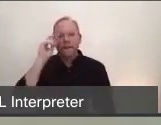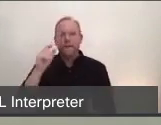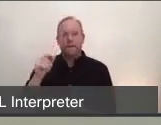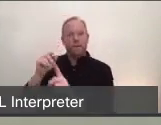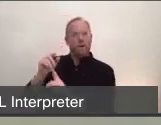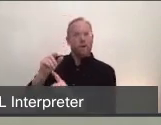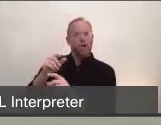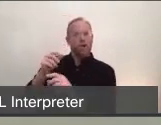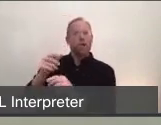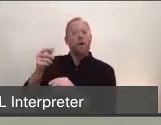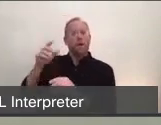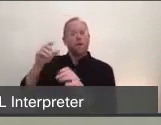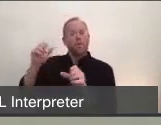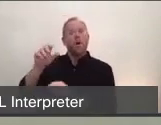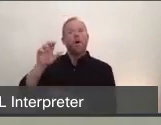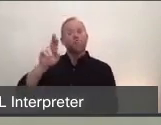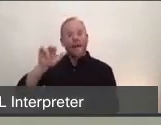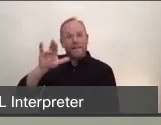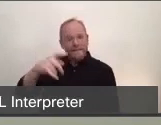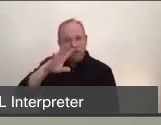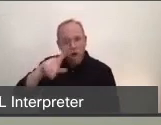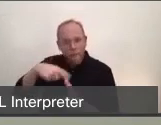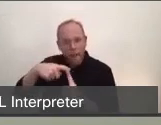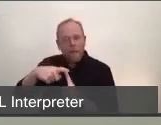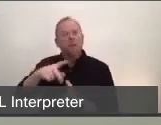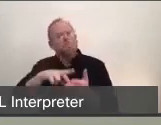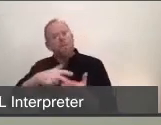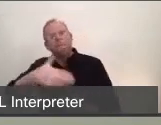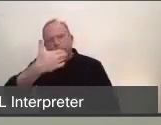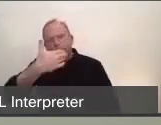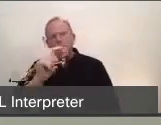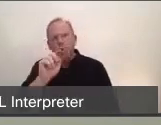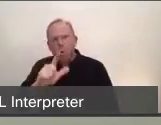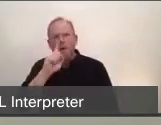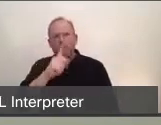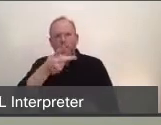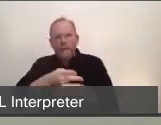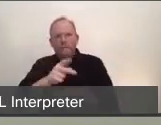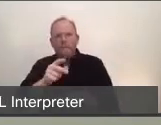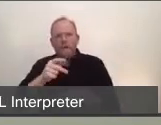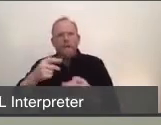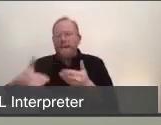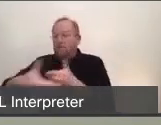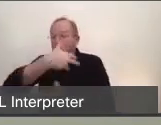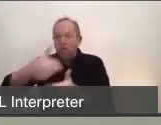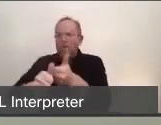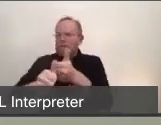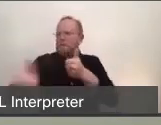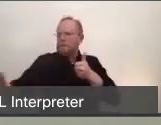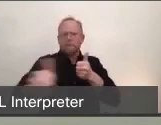it allows us one of our best tools which is social distancing, and implementing the strategies and enforcing the strategies that we do have control over